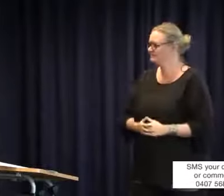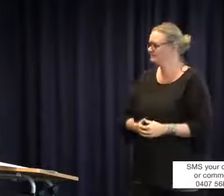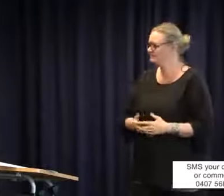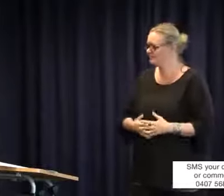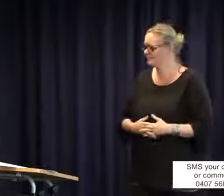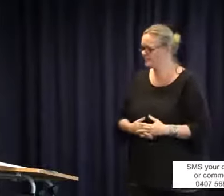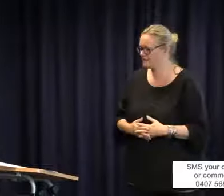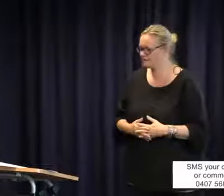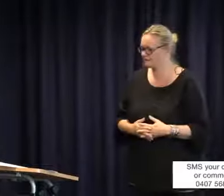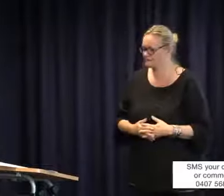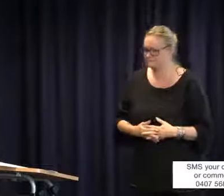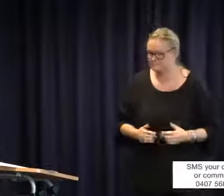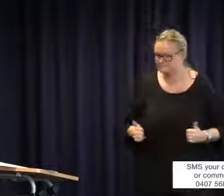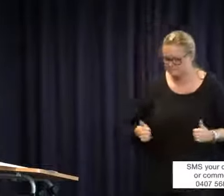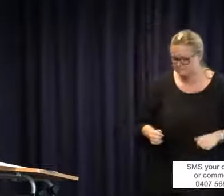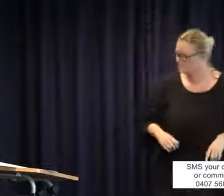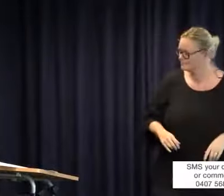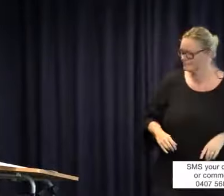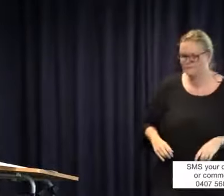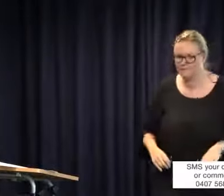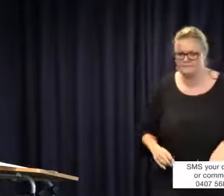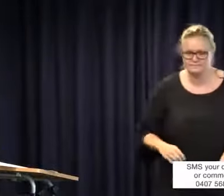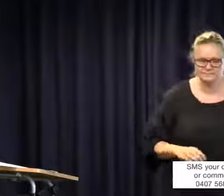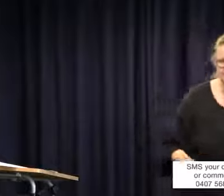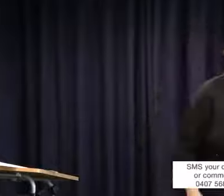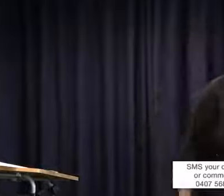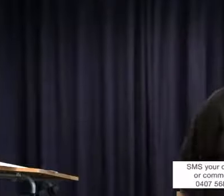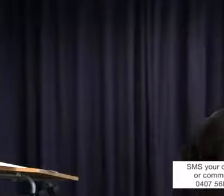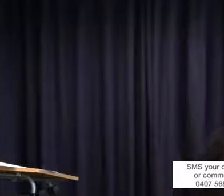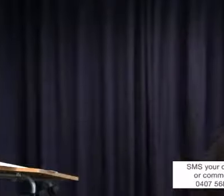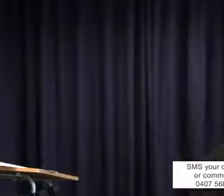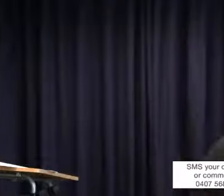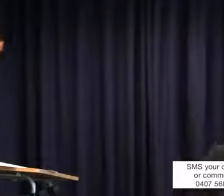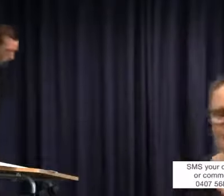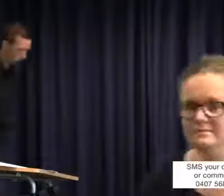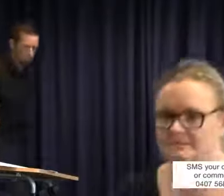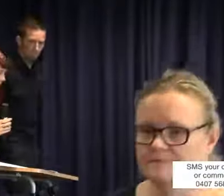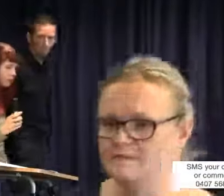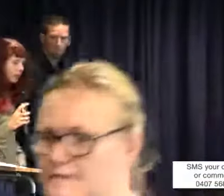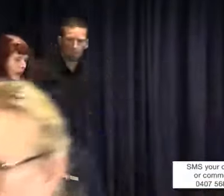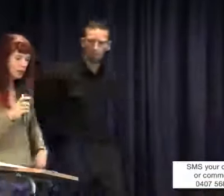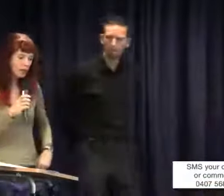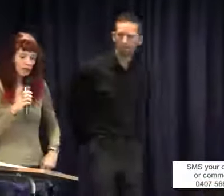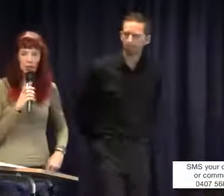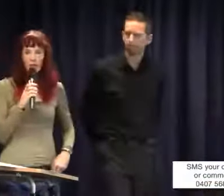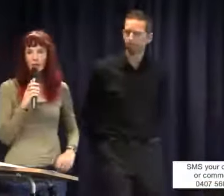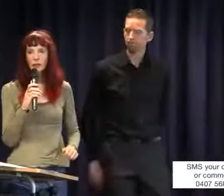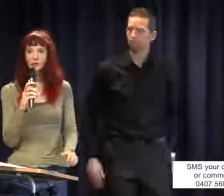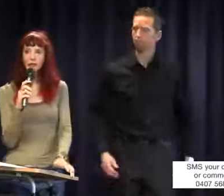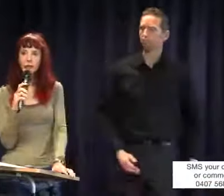so many barriers. How do I deal with that? How do I approach it?